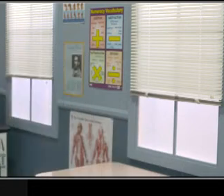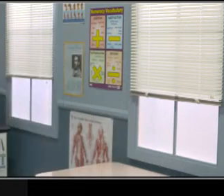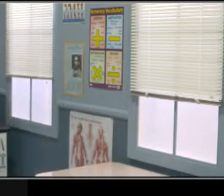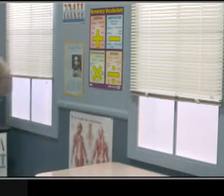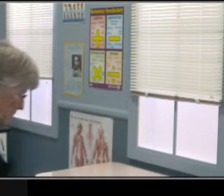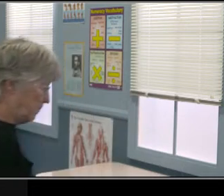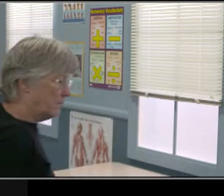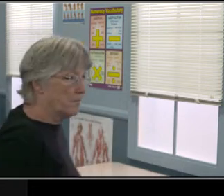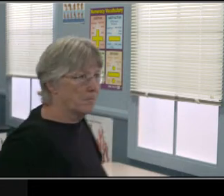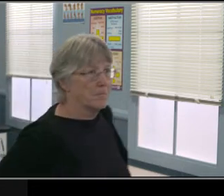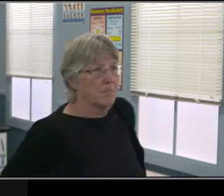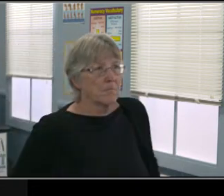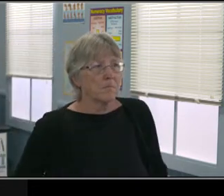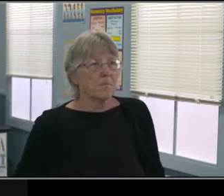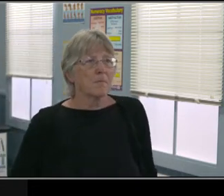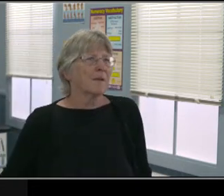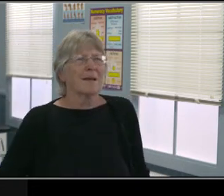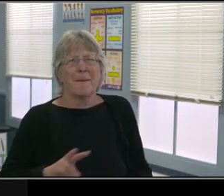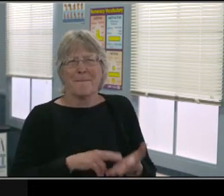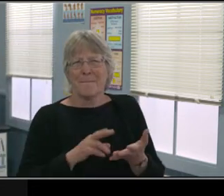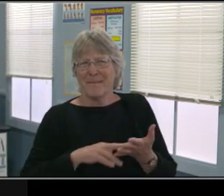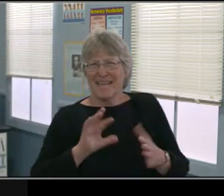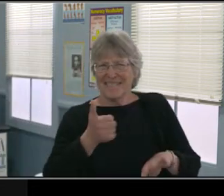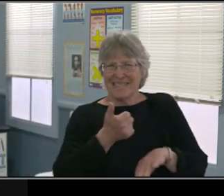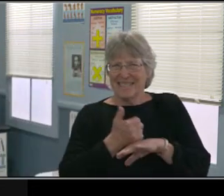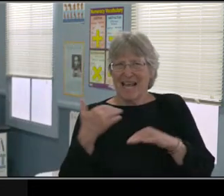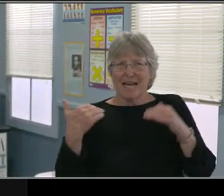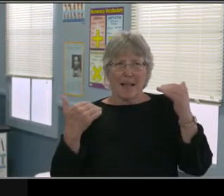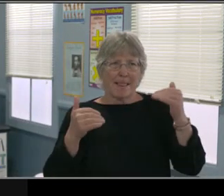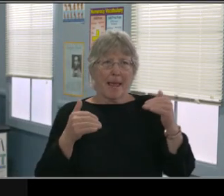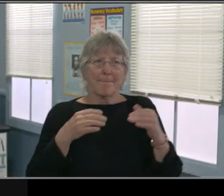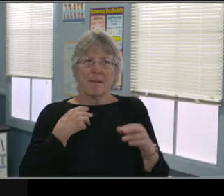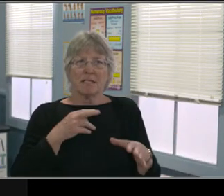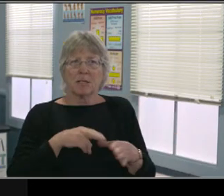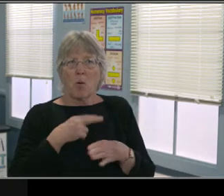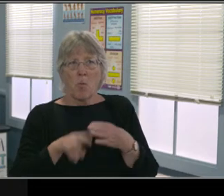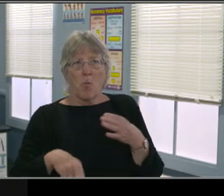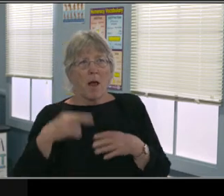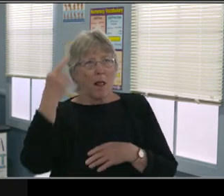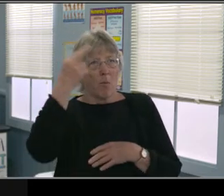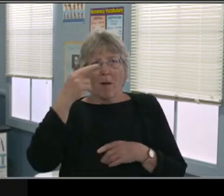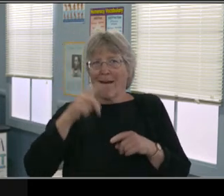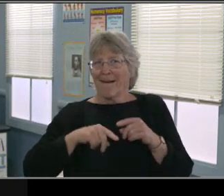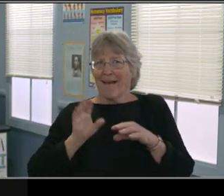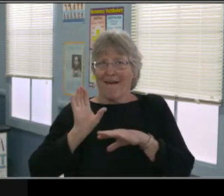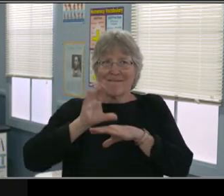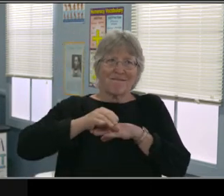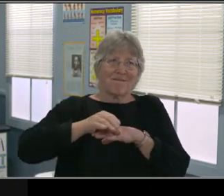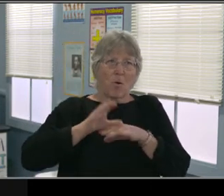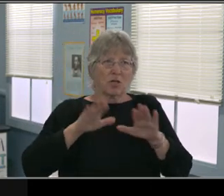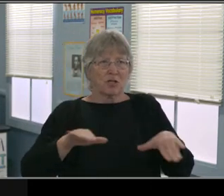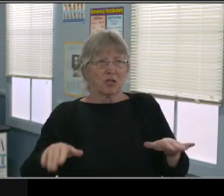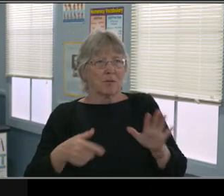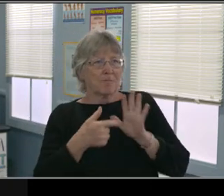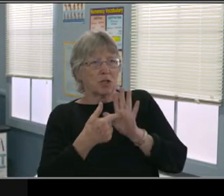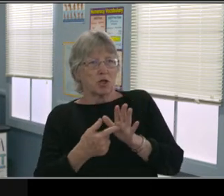And their decision-making is... I will Pat myself on the back. Their decision making is pretty good, okay?